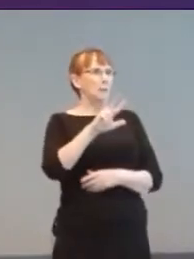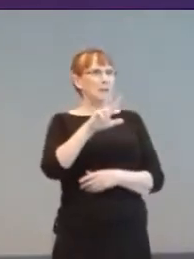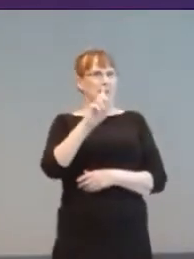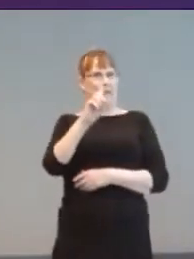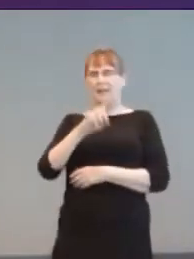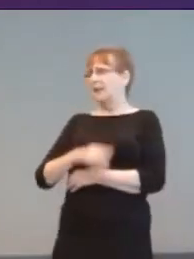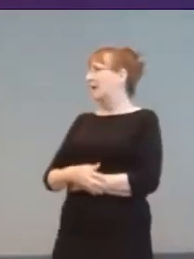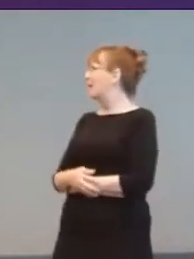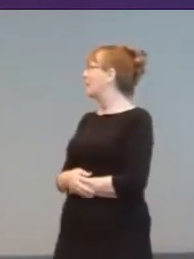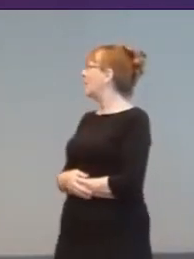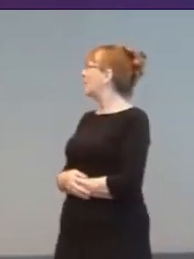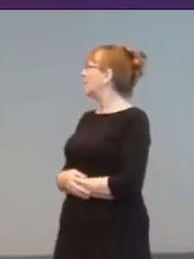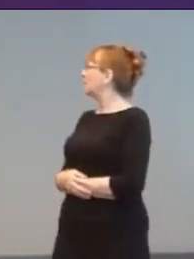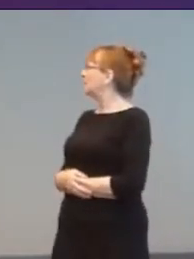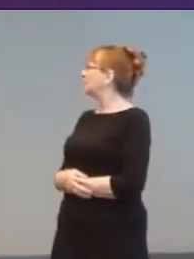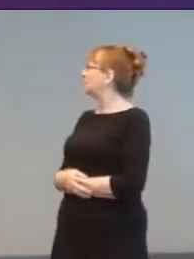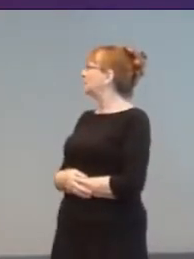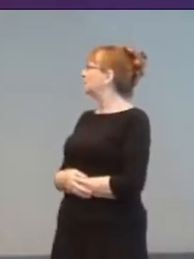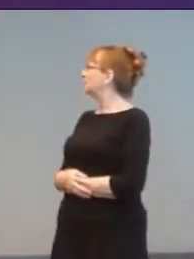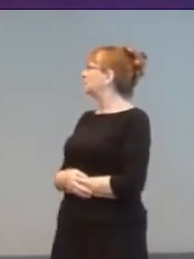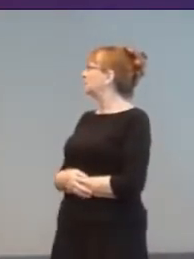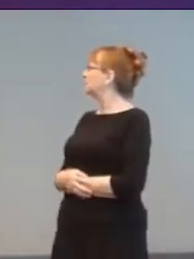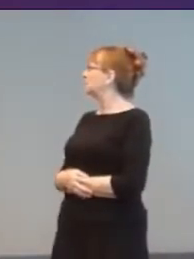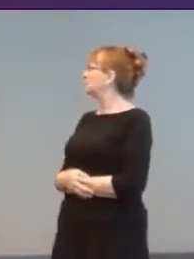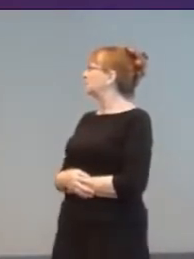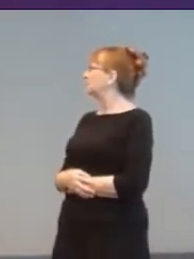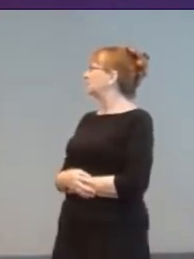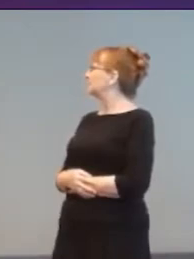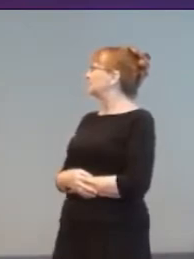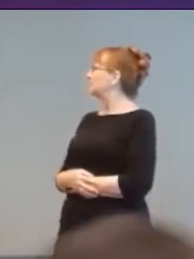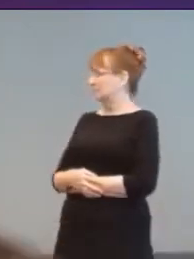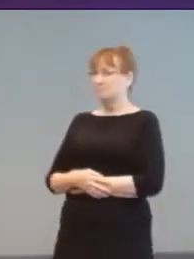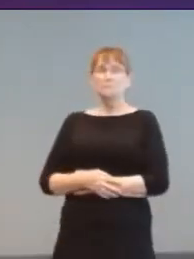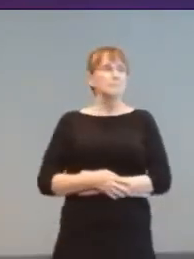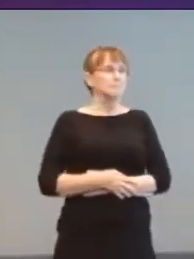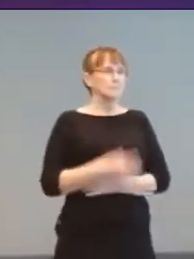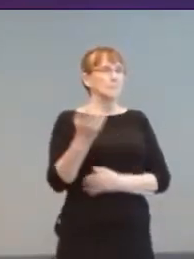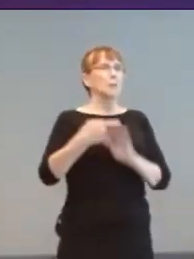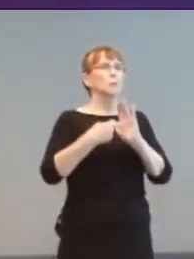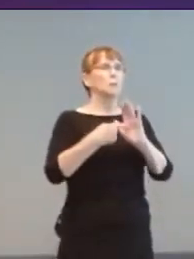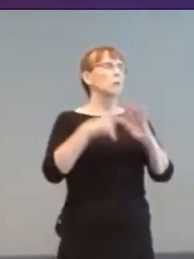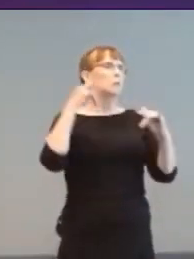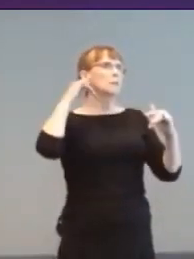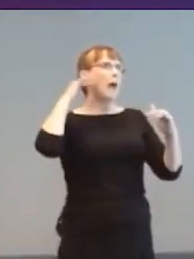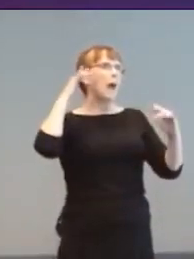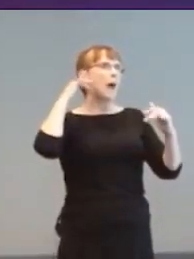And here, you can see radiating concentric circles are mapped to a ringing telephone.